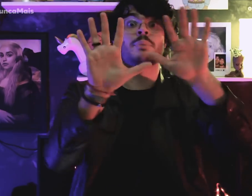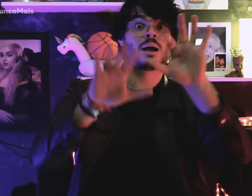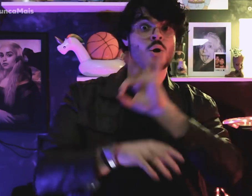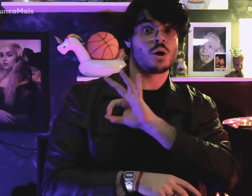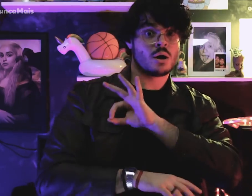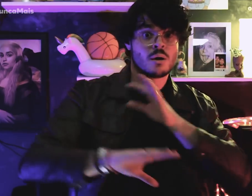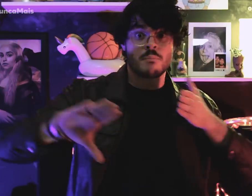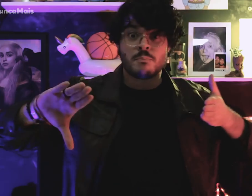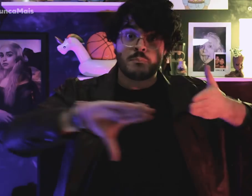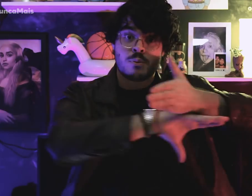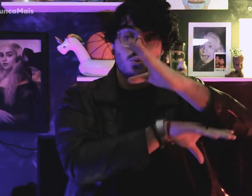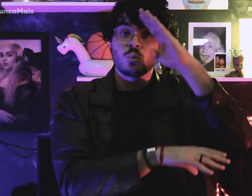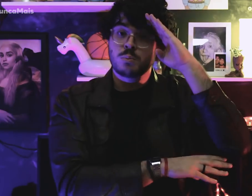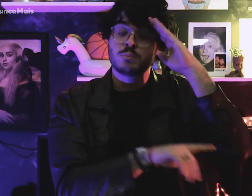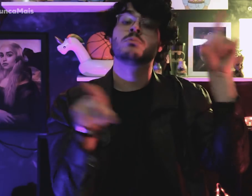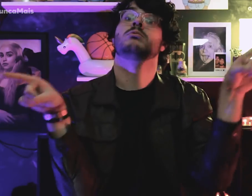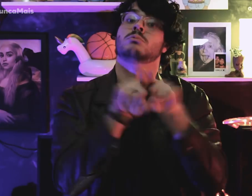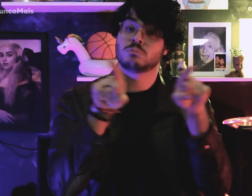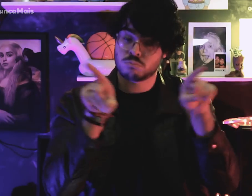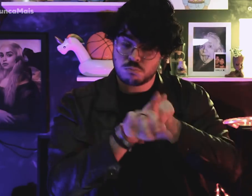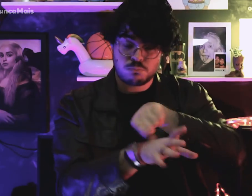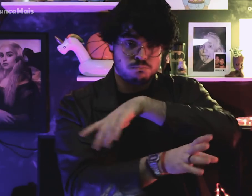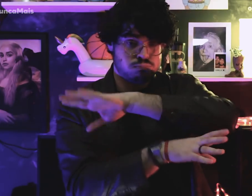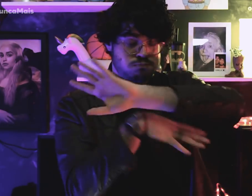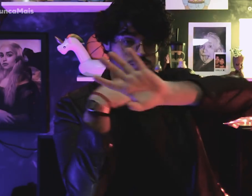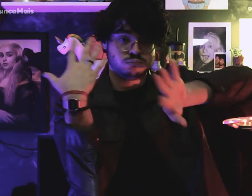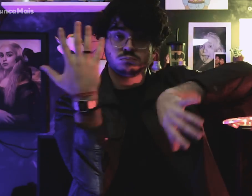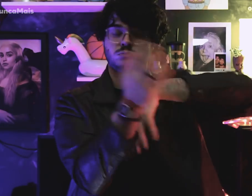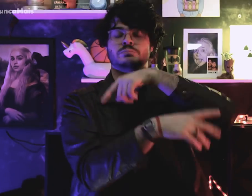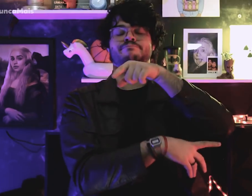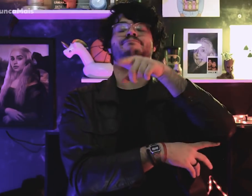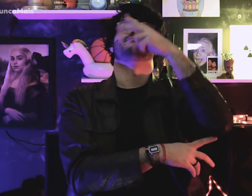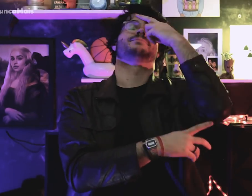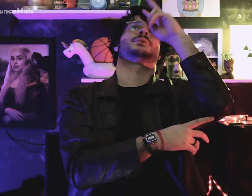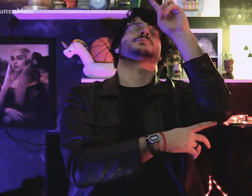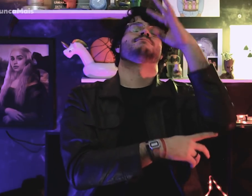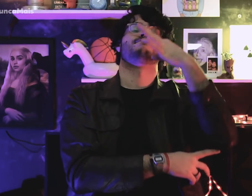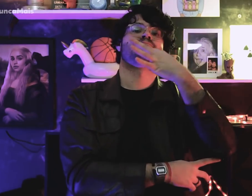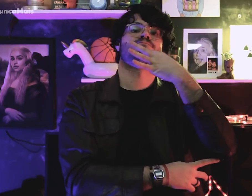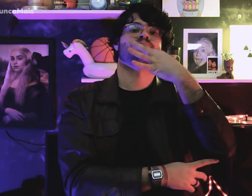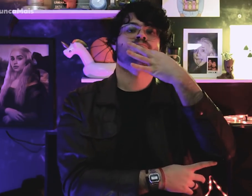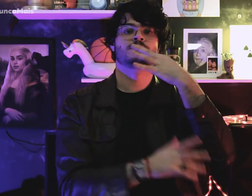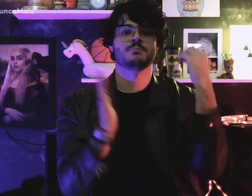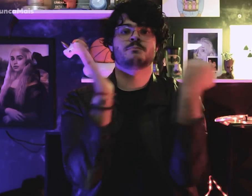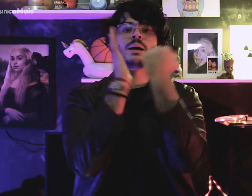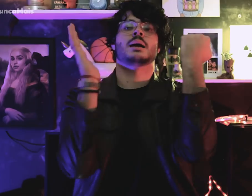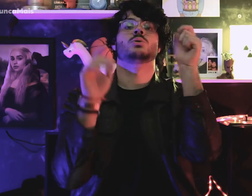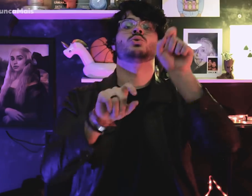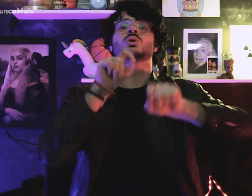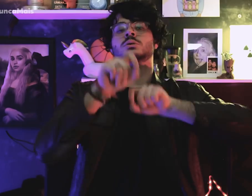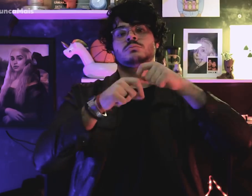including with participation of military and became known as: